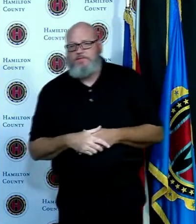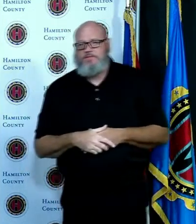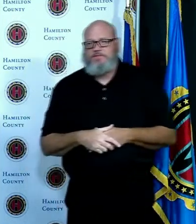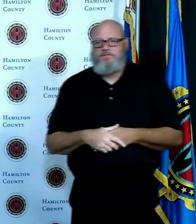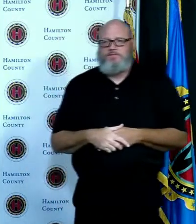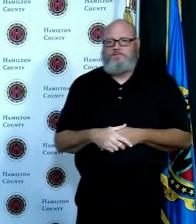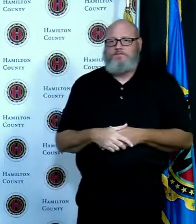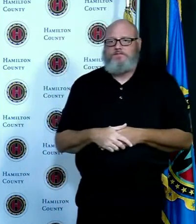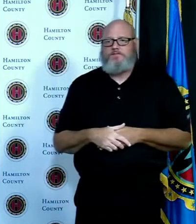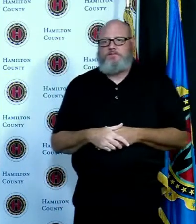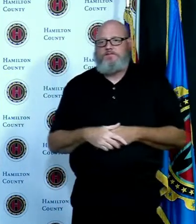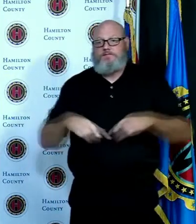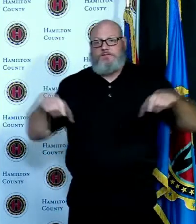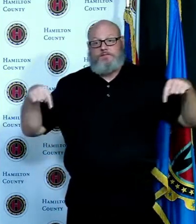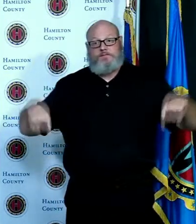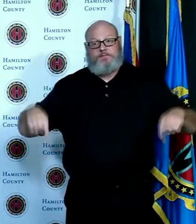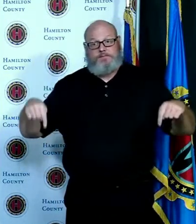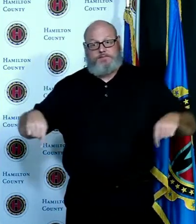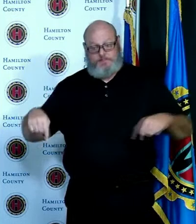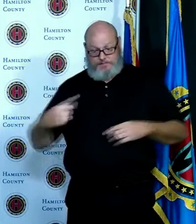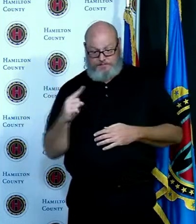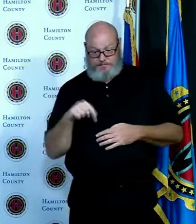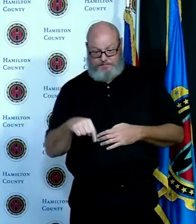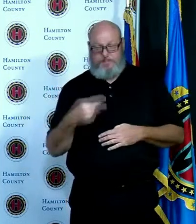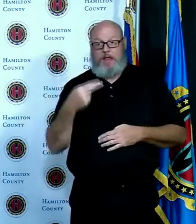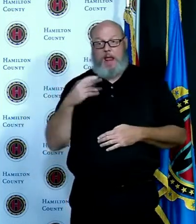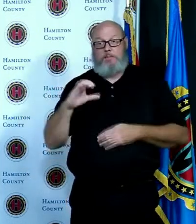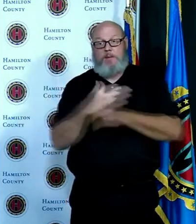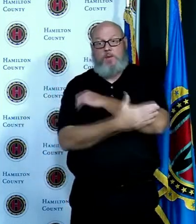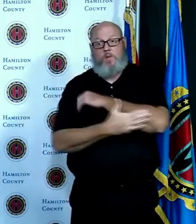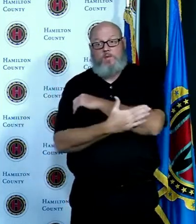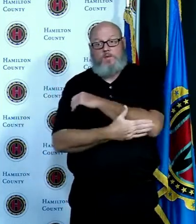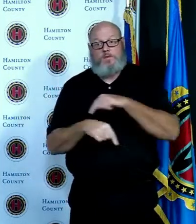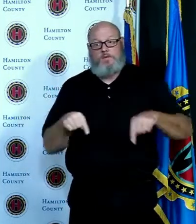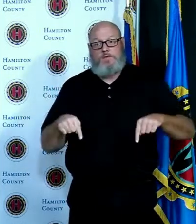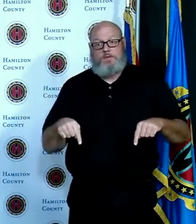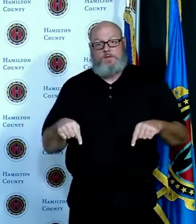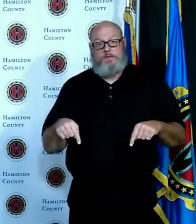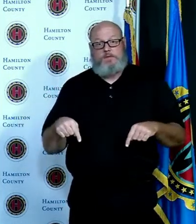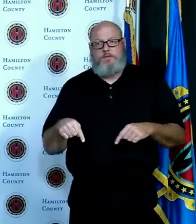just our county it's risen slightly it's not nearly as sharp as when you look at the region